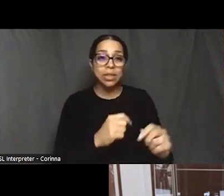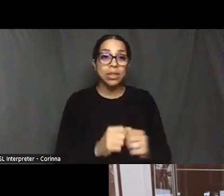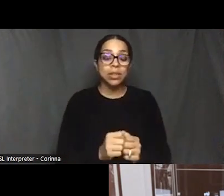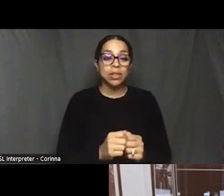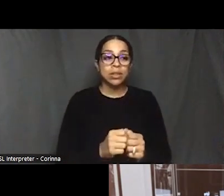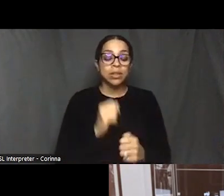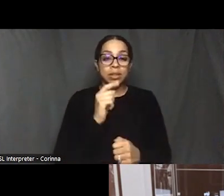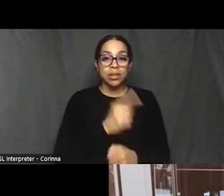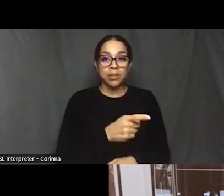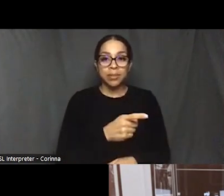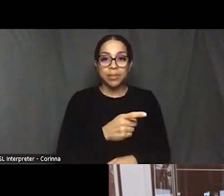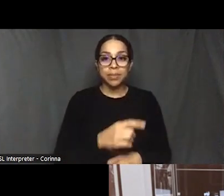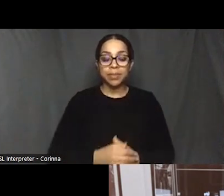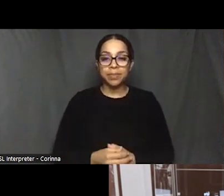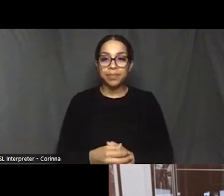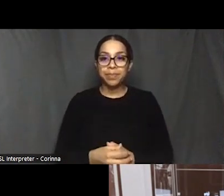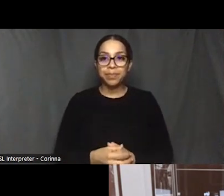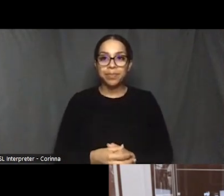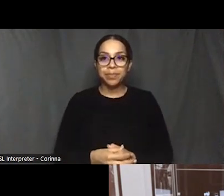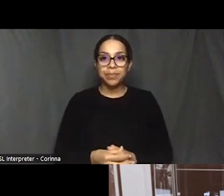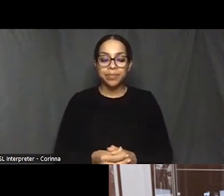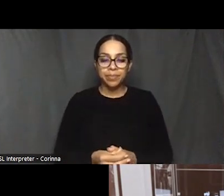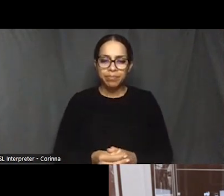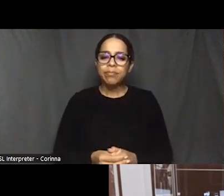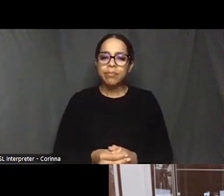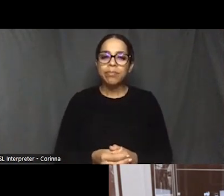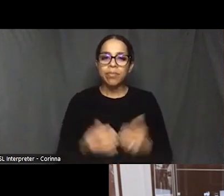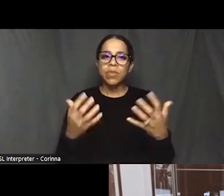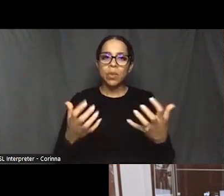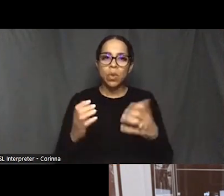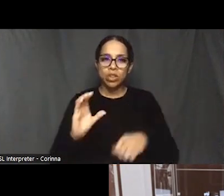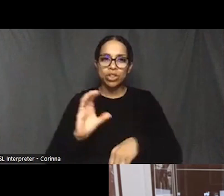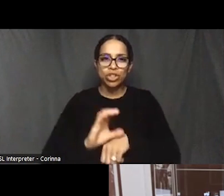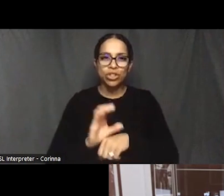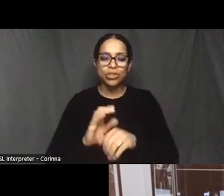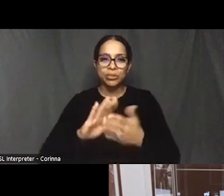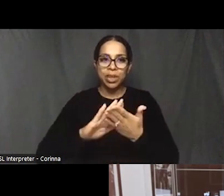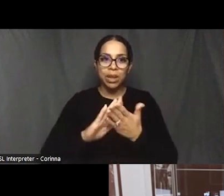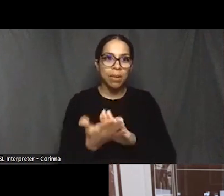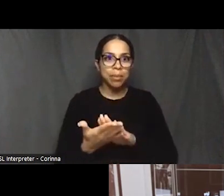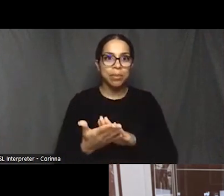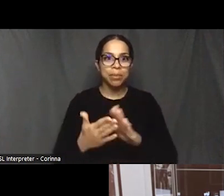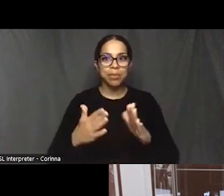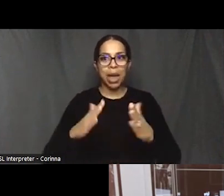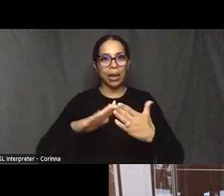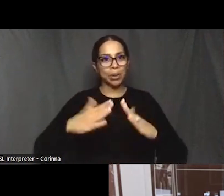is turning the church into a community center slash museum